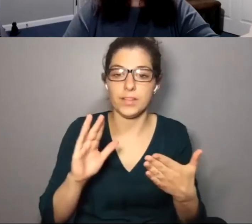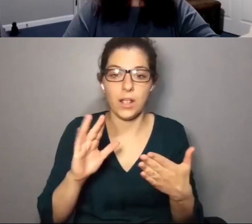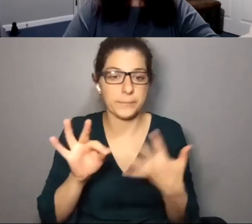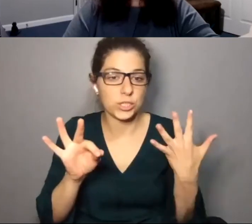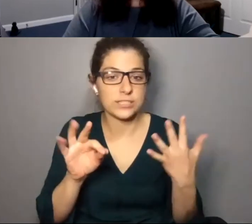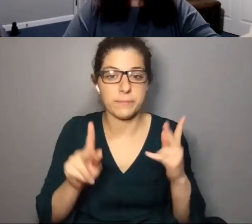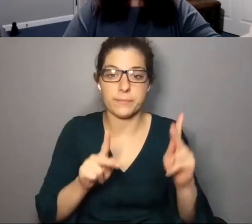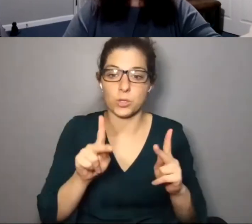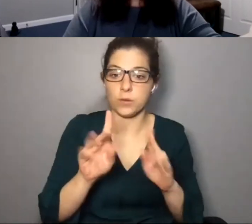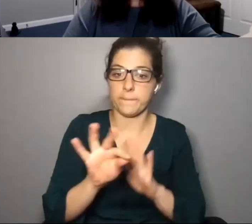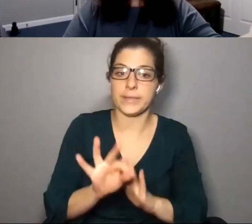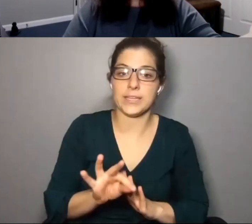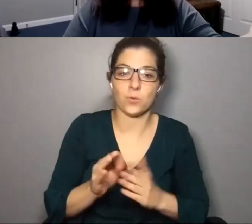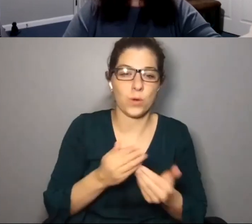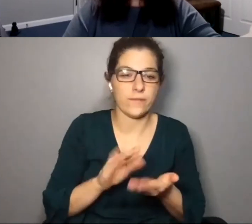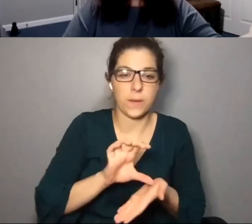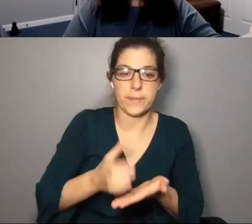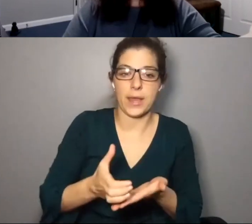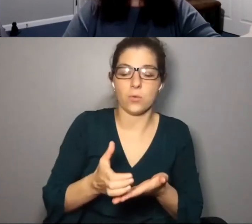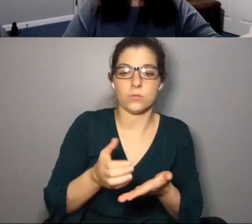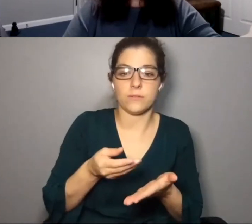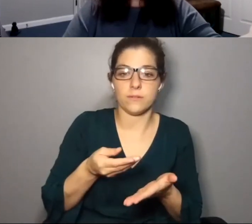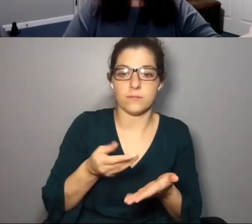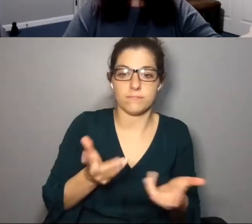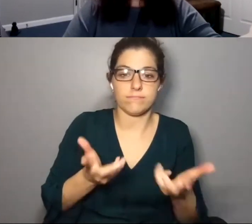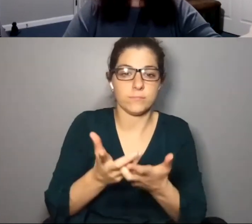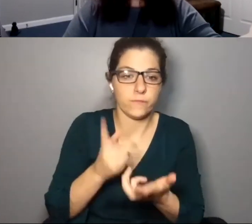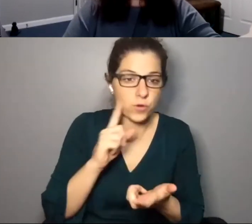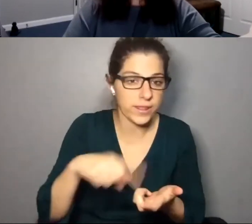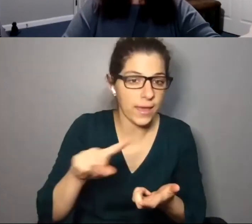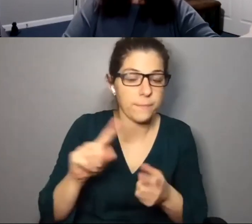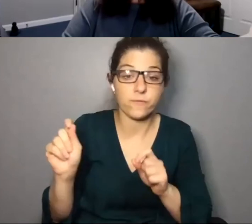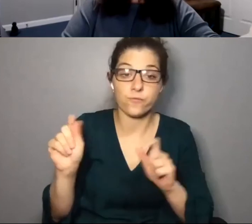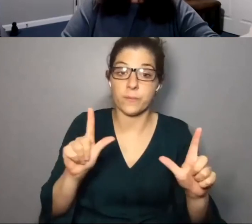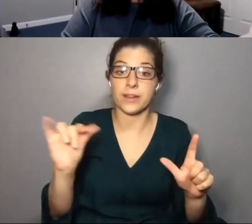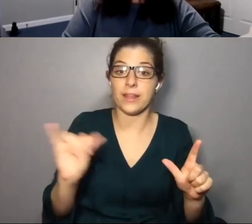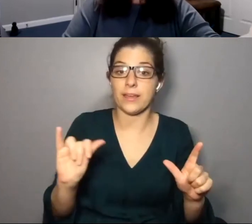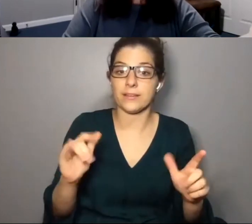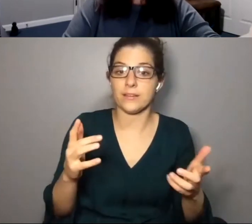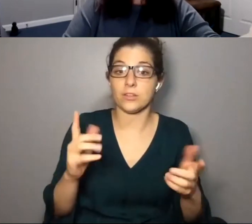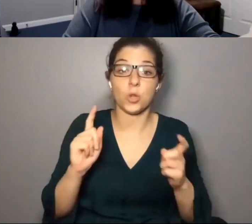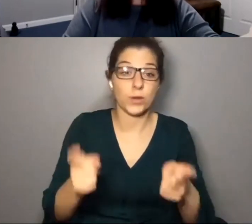where folks could choose whatever amount suited them, framing it as a